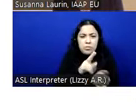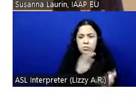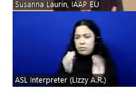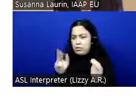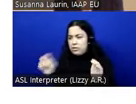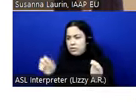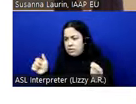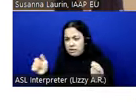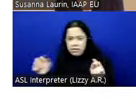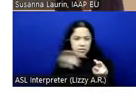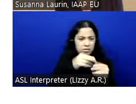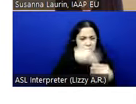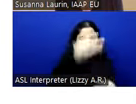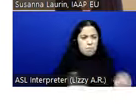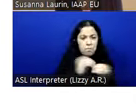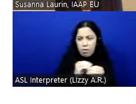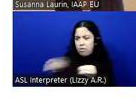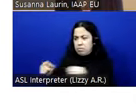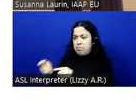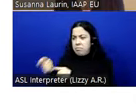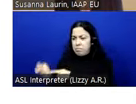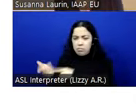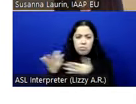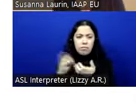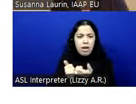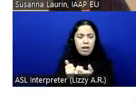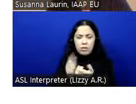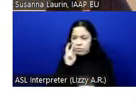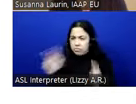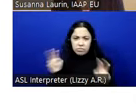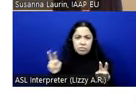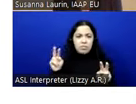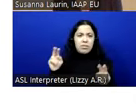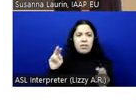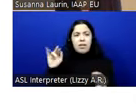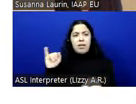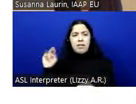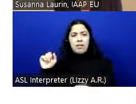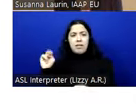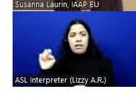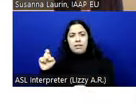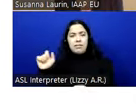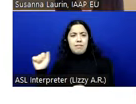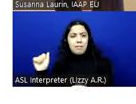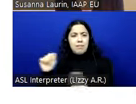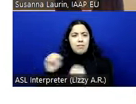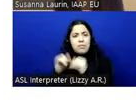and how do we interpret Annex A of the standard and so on? We have loads questions around this.